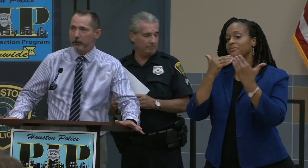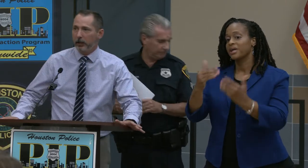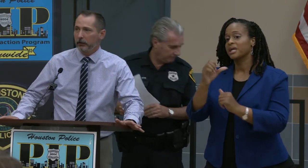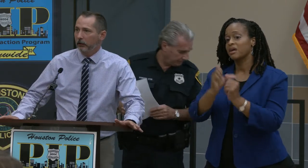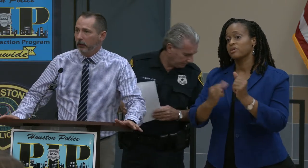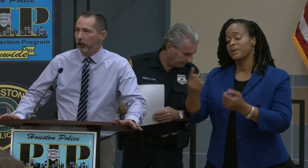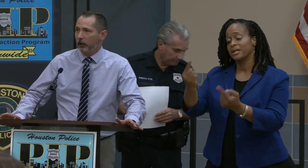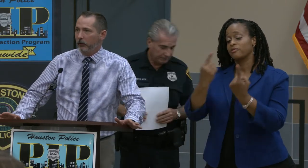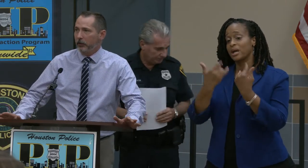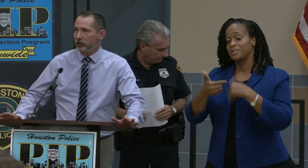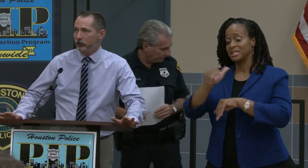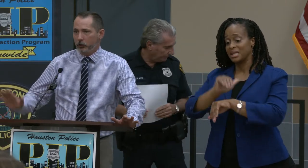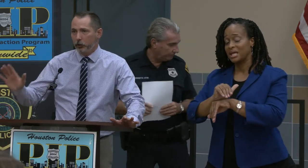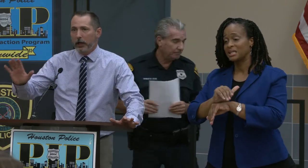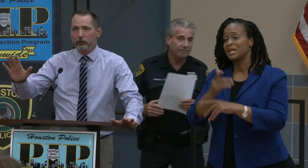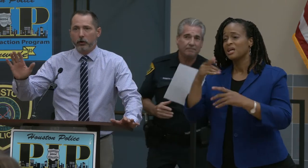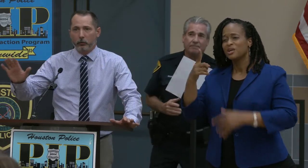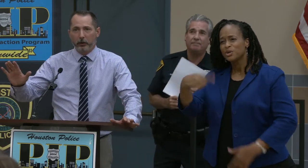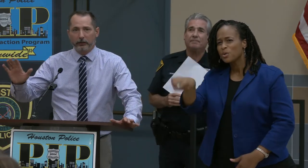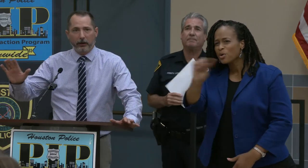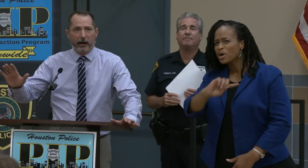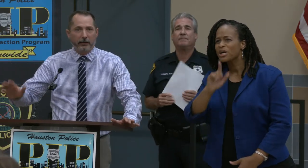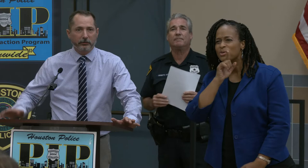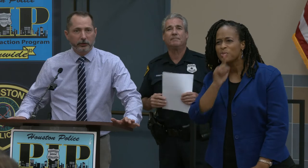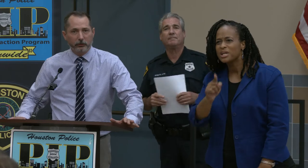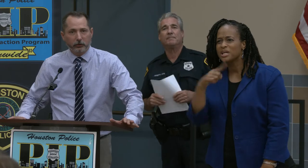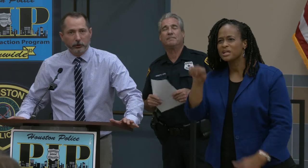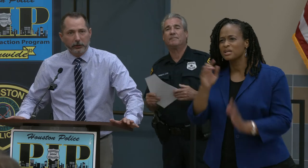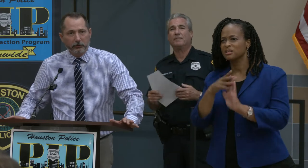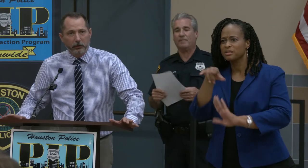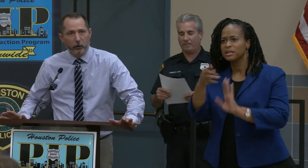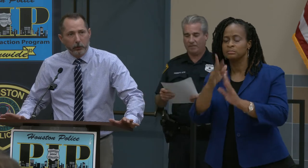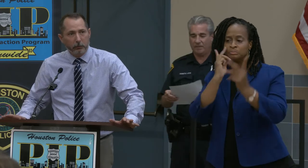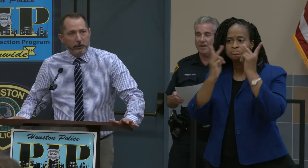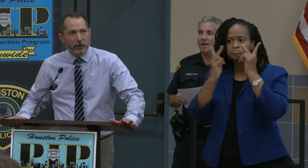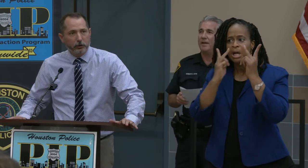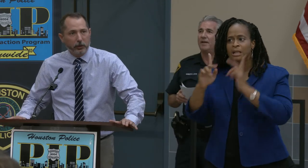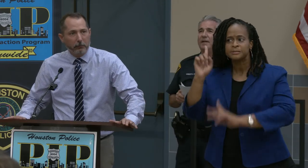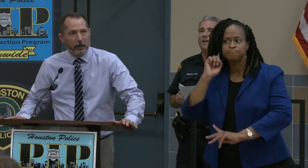tonight. This -- you guys are really our eyes and ears on the streets. We appreciate you coming out.